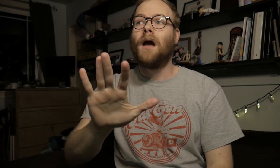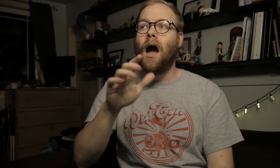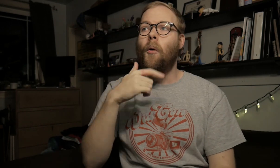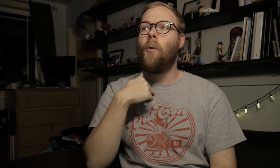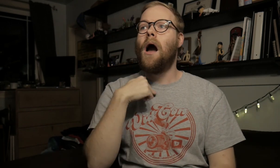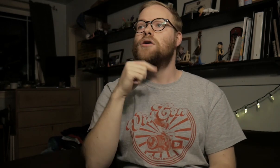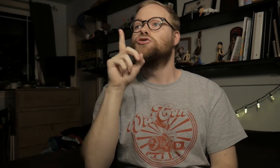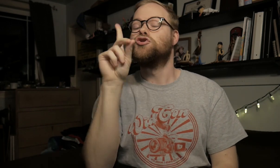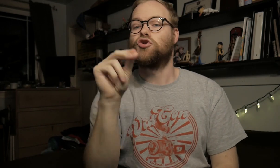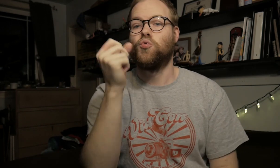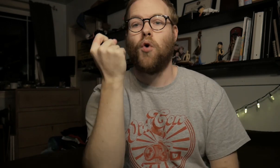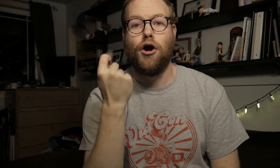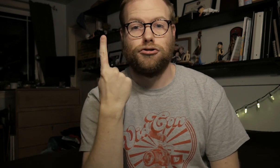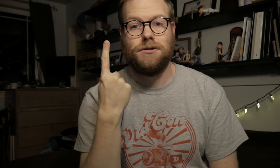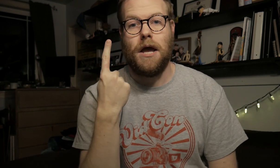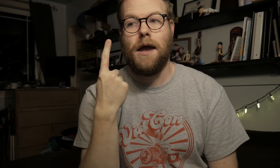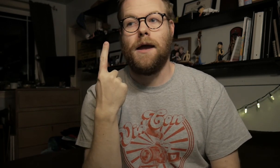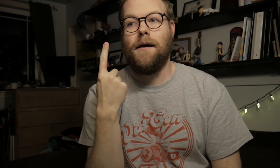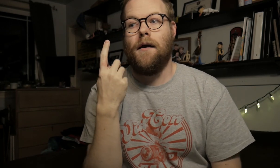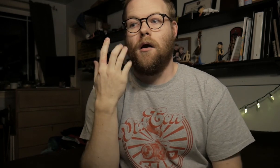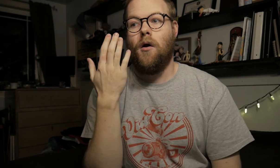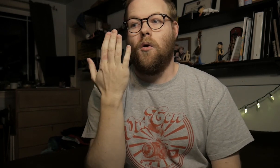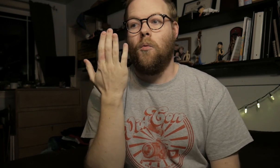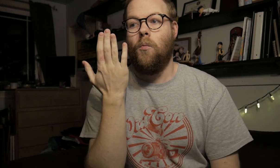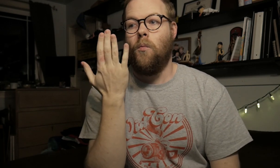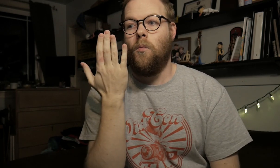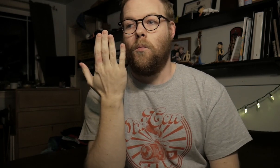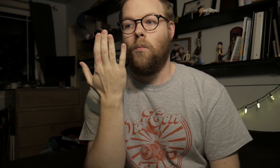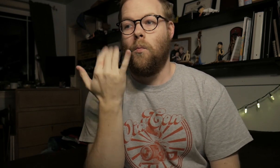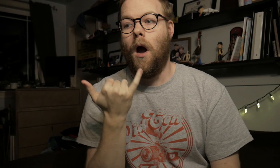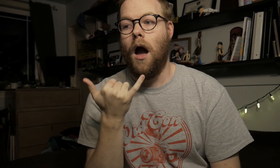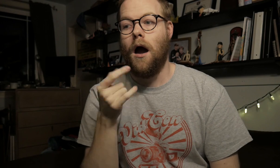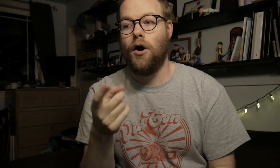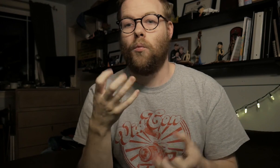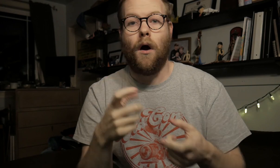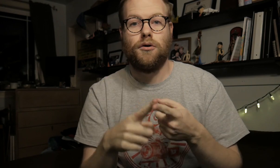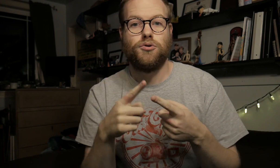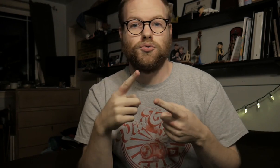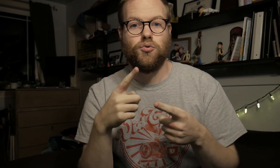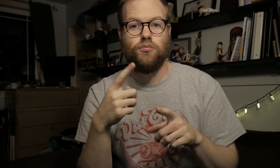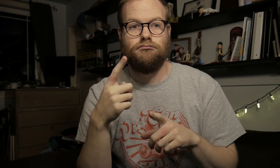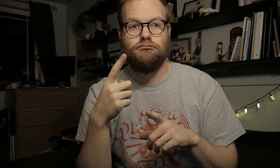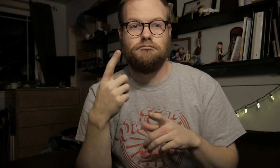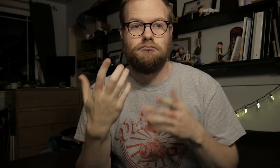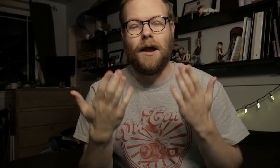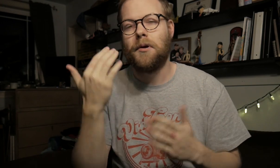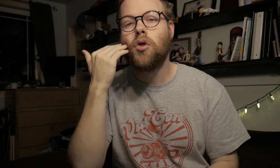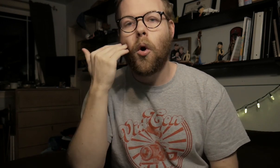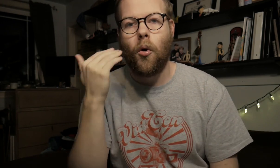Now, I do understand why you want to maybe know.